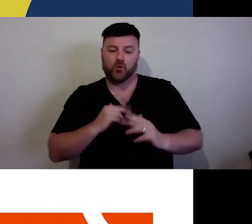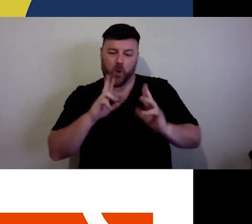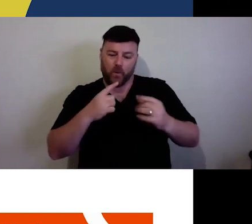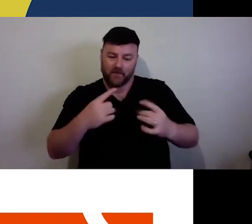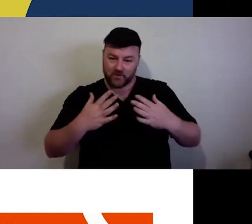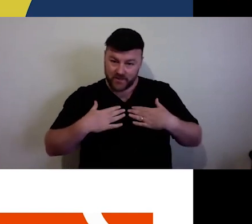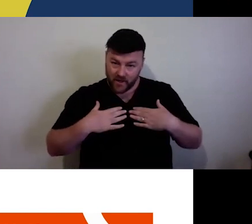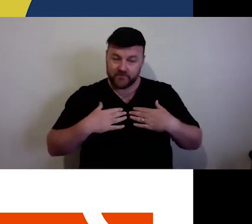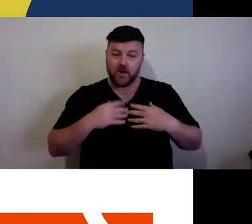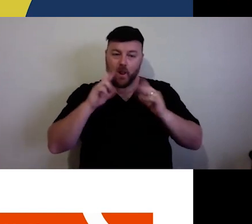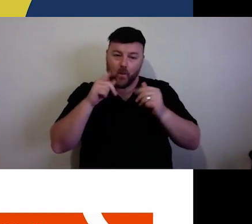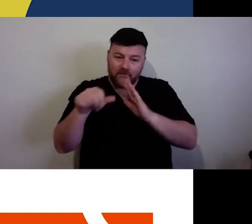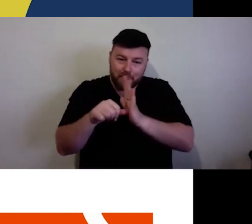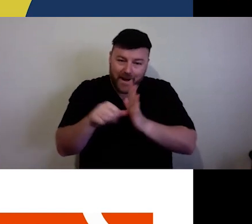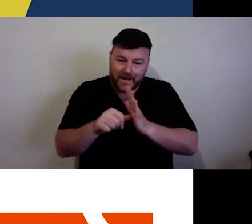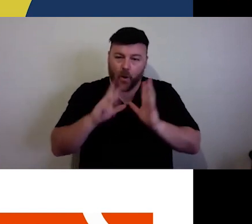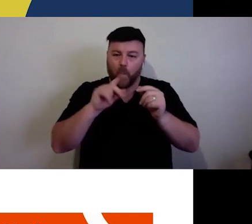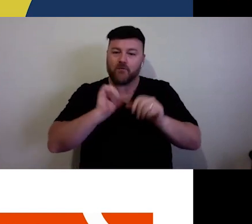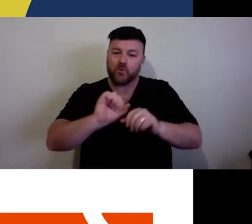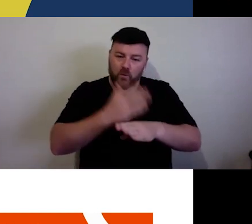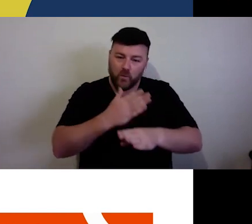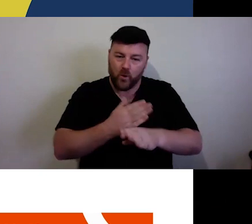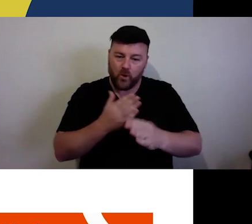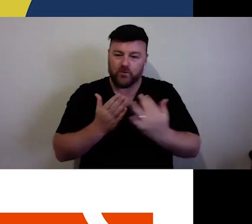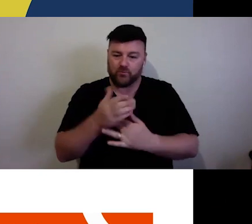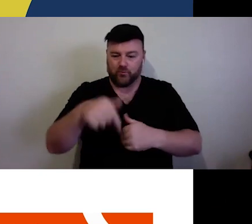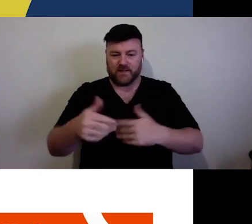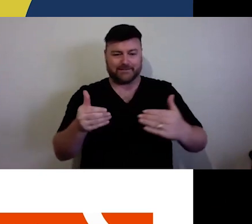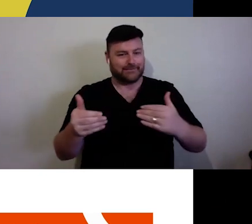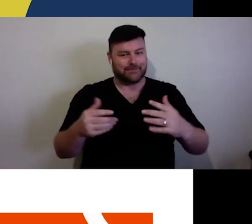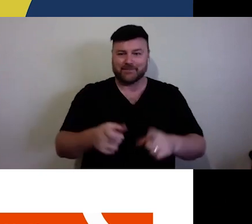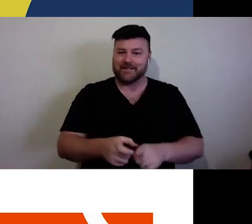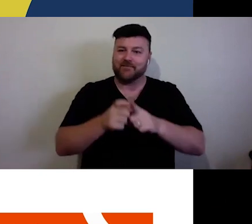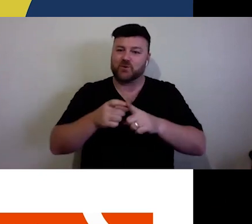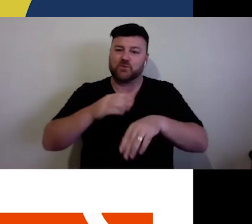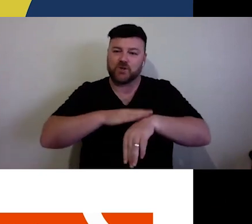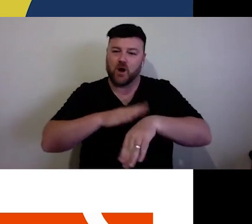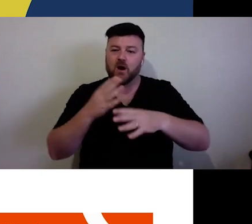your practice, in this complex time. So, please join us tomorrow for that.